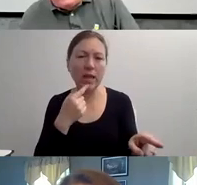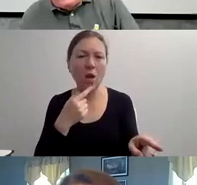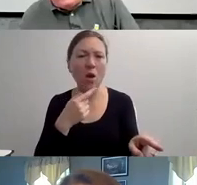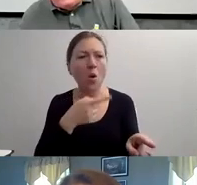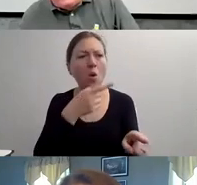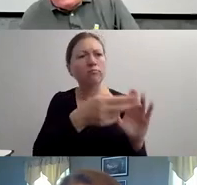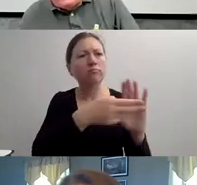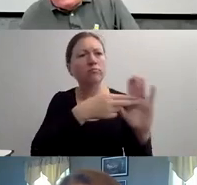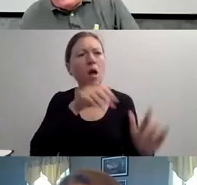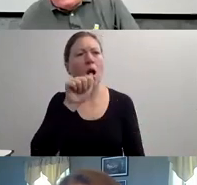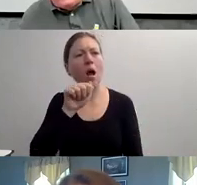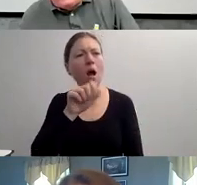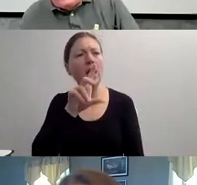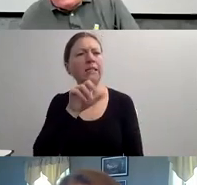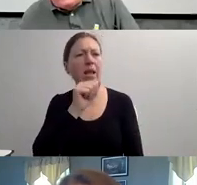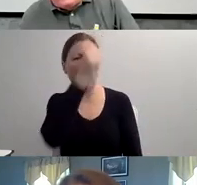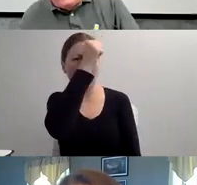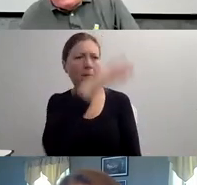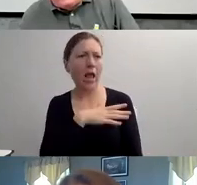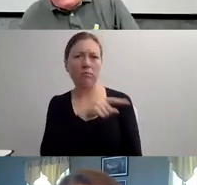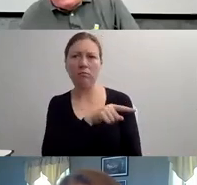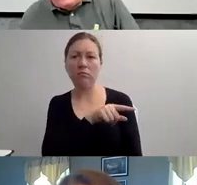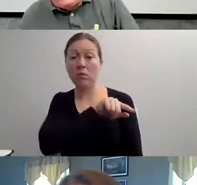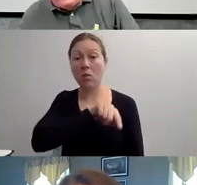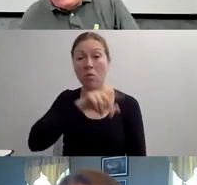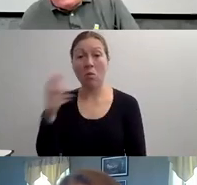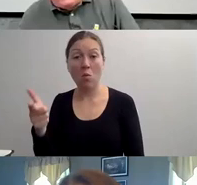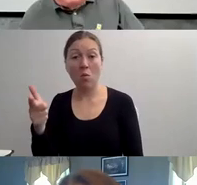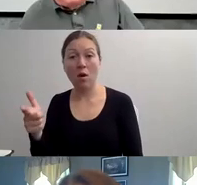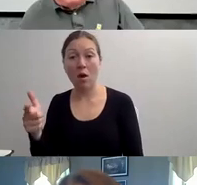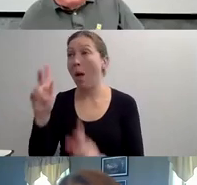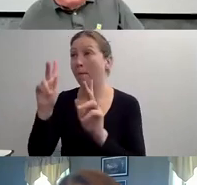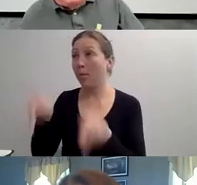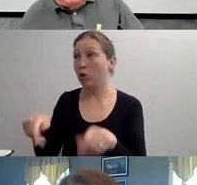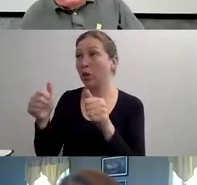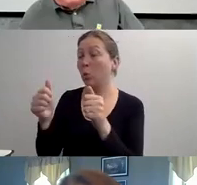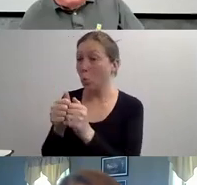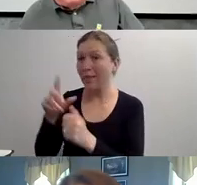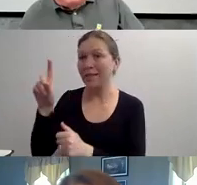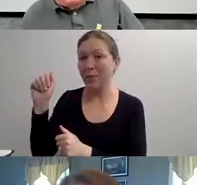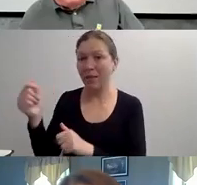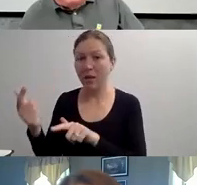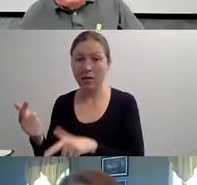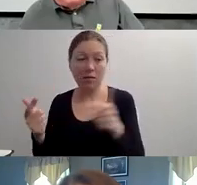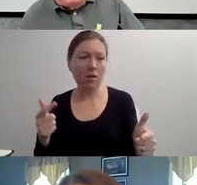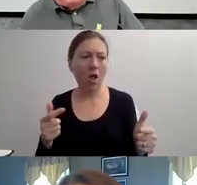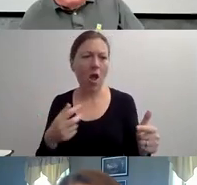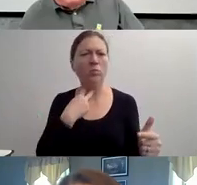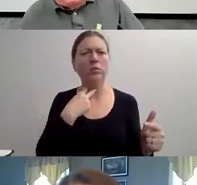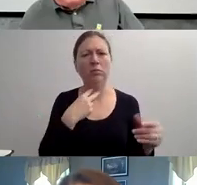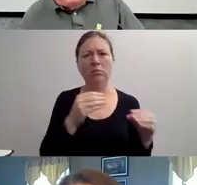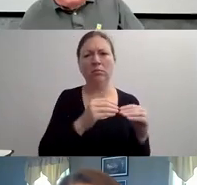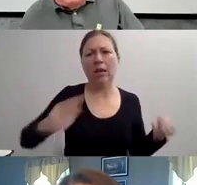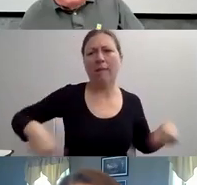"AND THEN AFTER, SAY, ENLIGHTENMENT HAPPENED, WE STARTED THINKING MORE RATIONAL TERMS, MORE